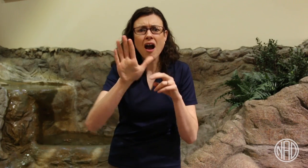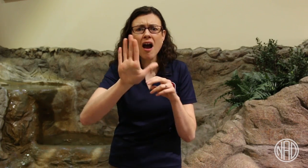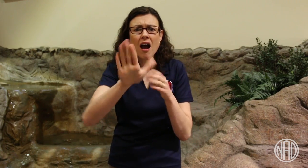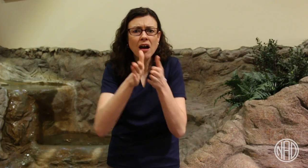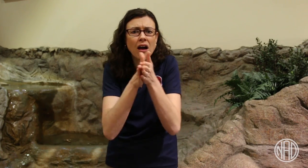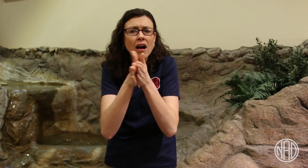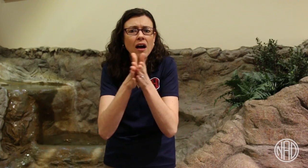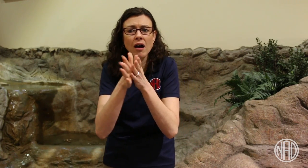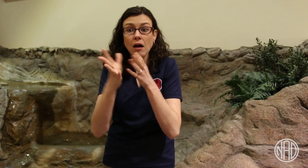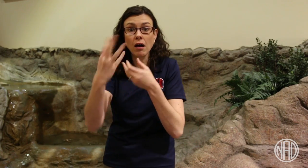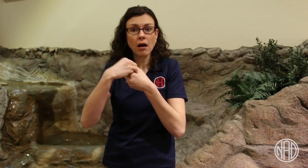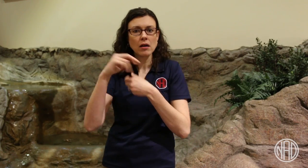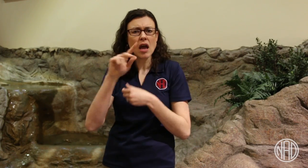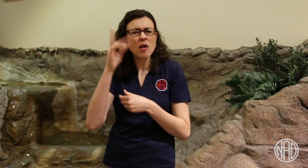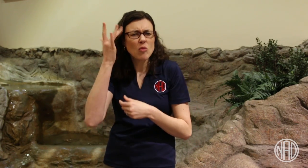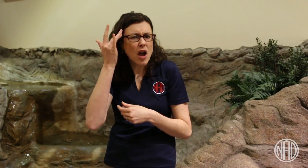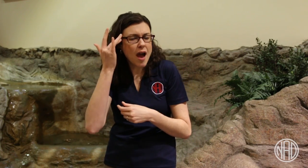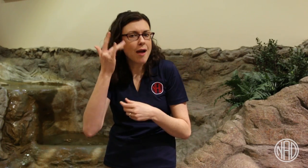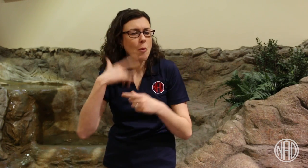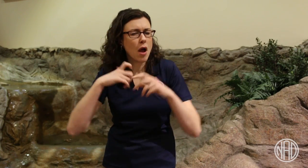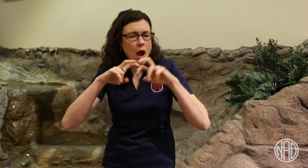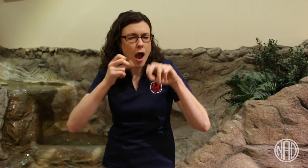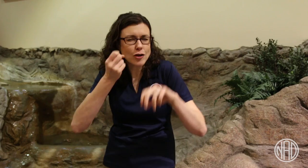we want to find out why you join the NAD and understand you better and